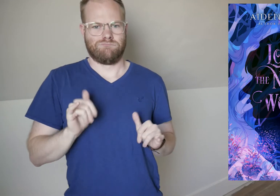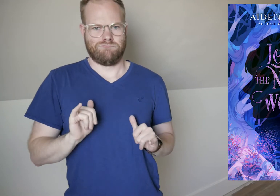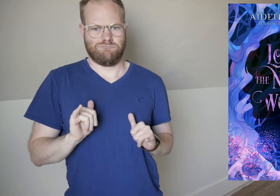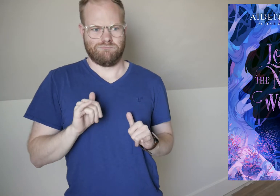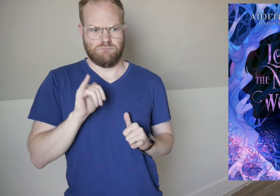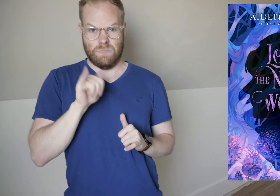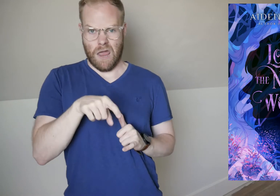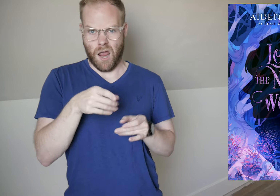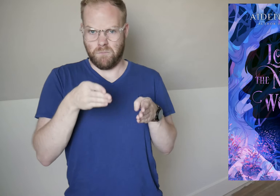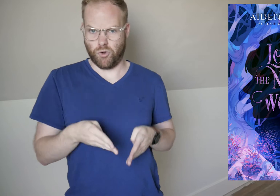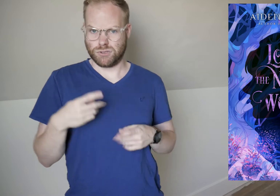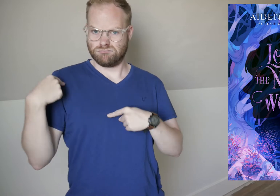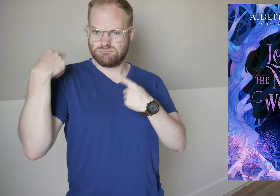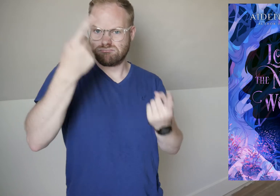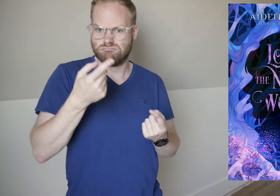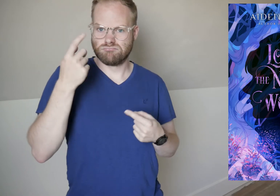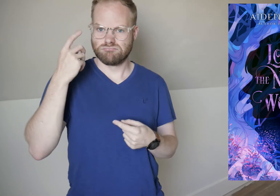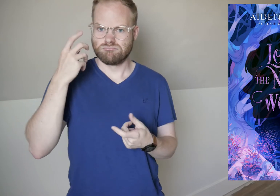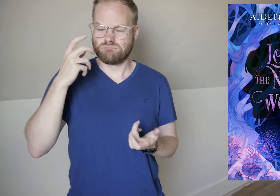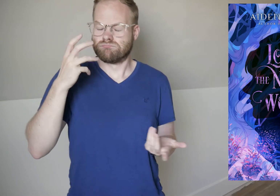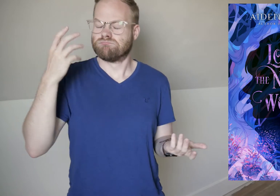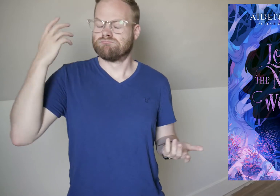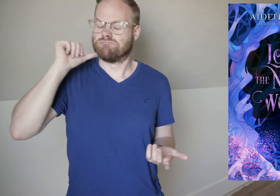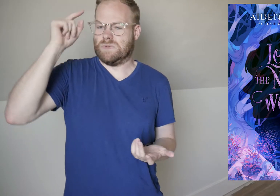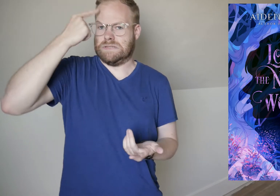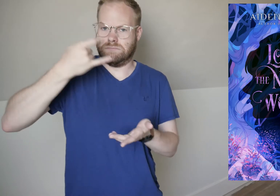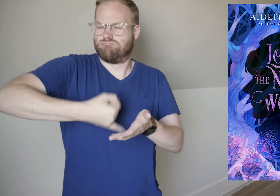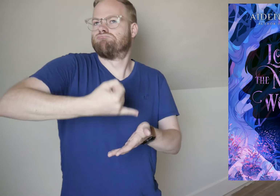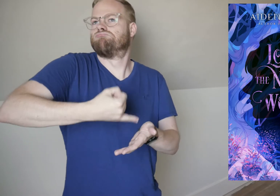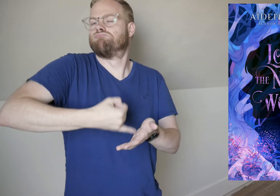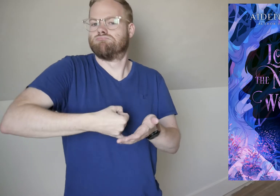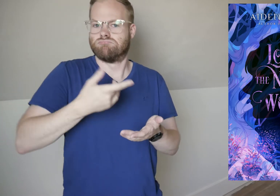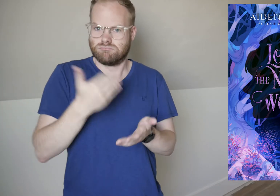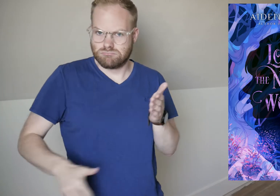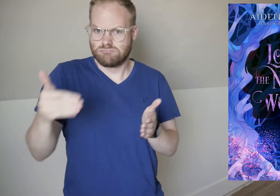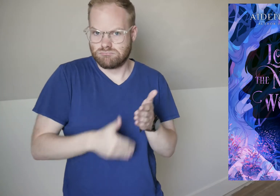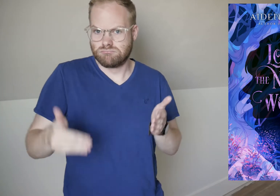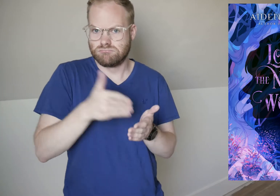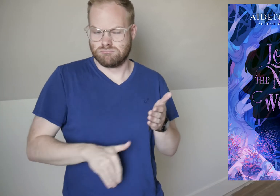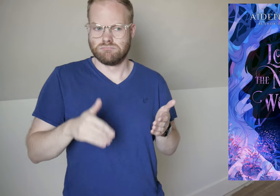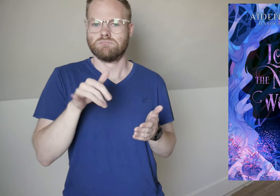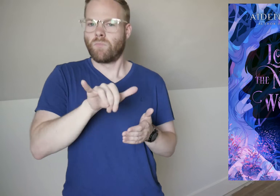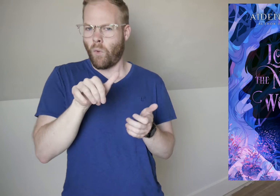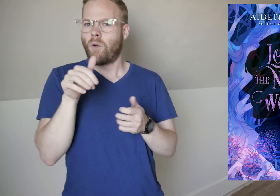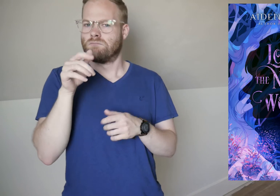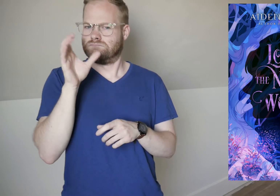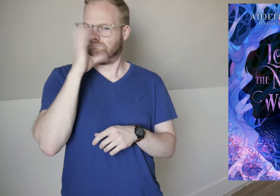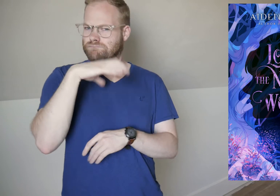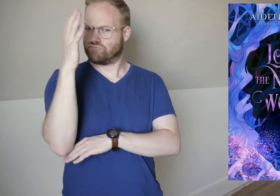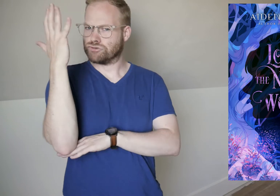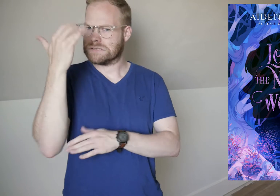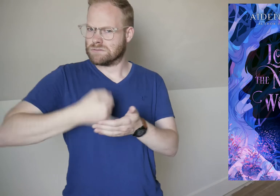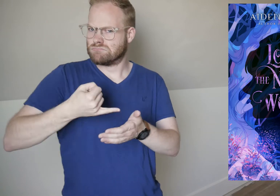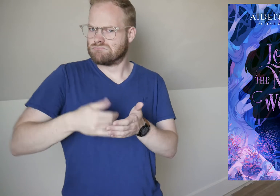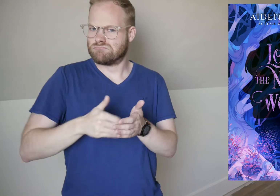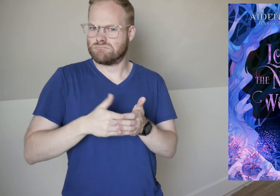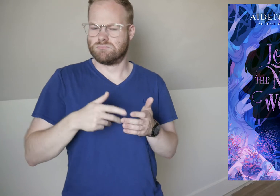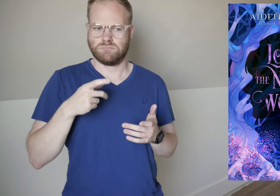It’s the person she’s been unconsciously drawing over and over, along with a mysterious tree.